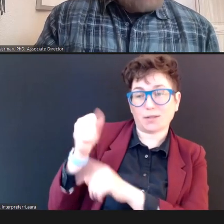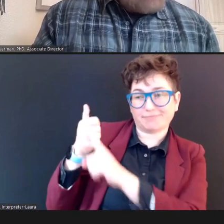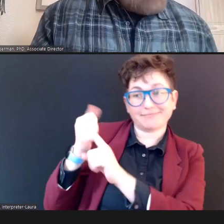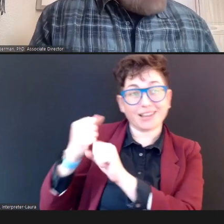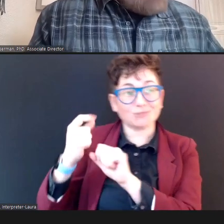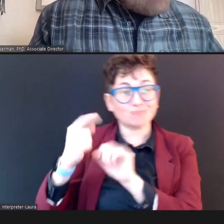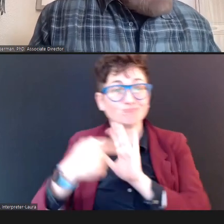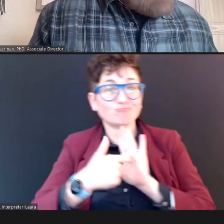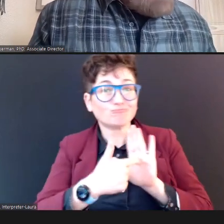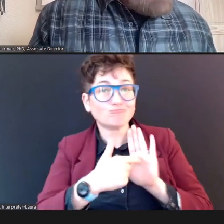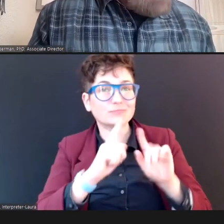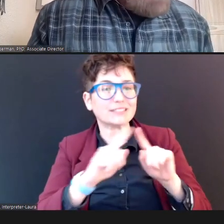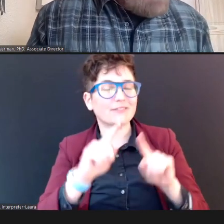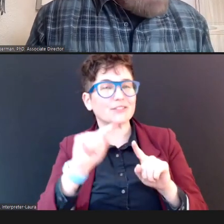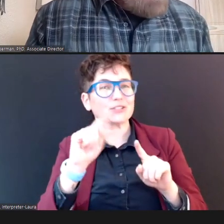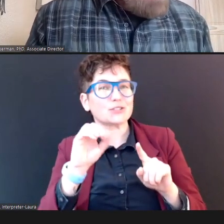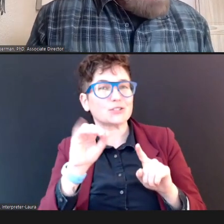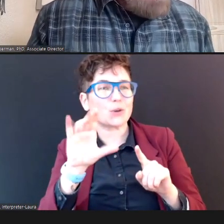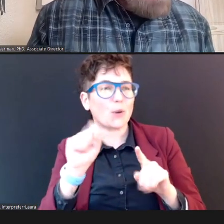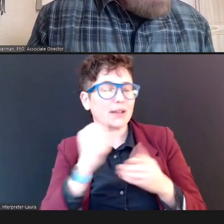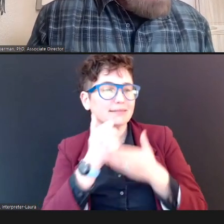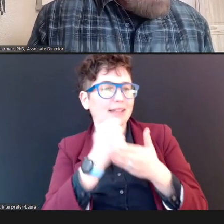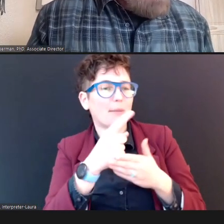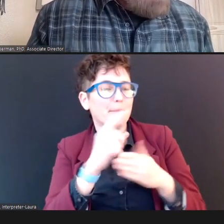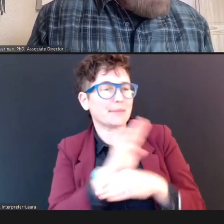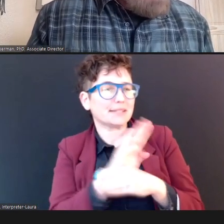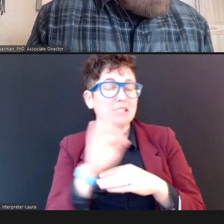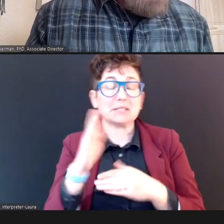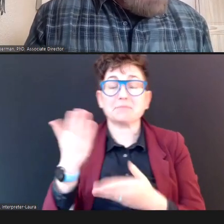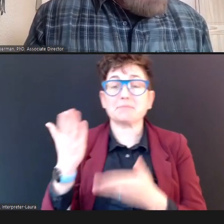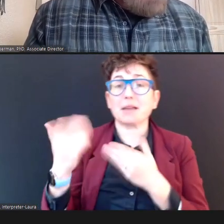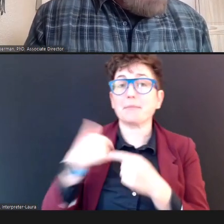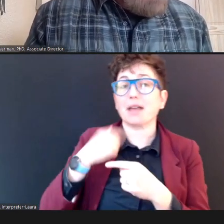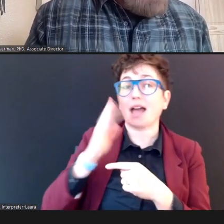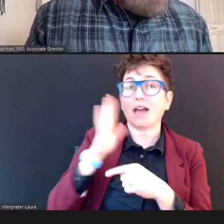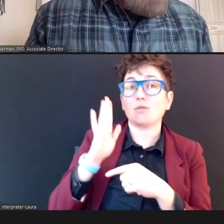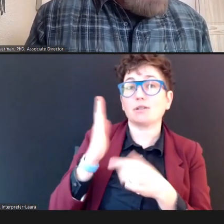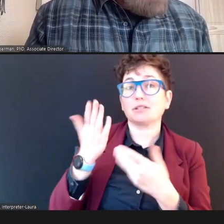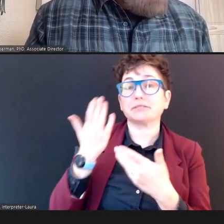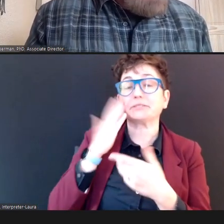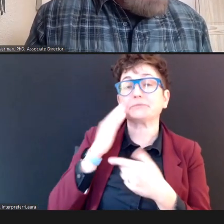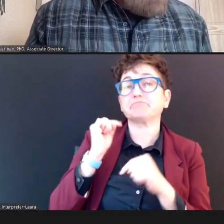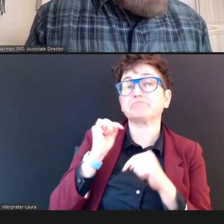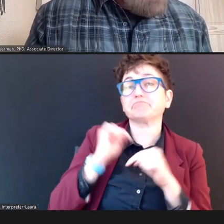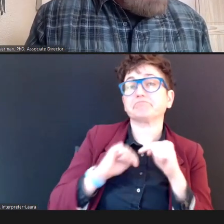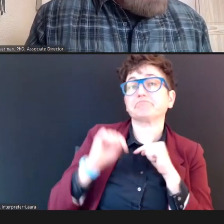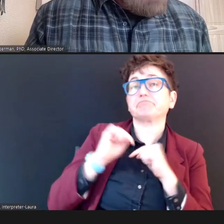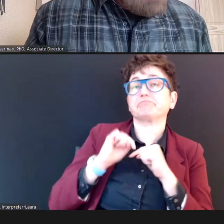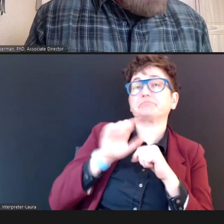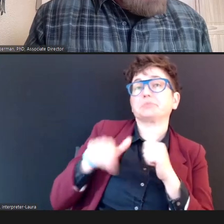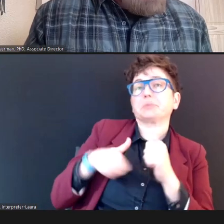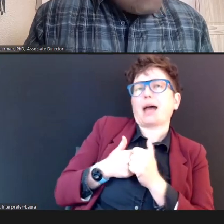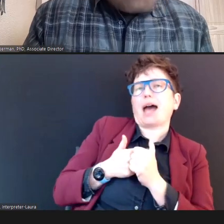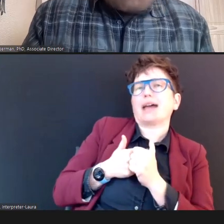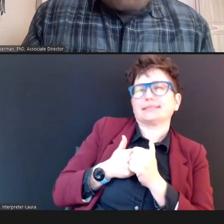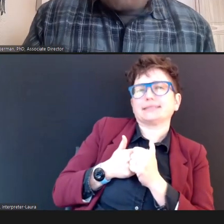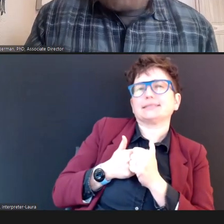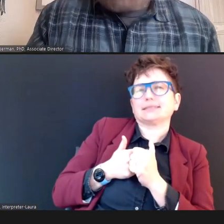I may just back right out of sight and kind of behind, and, try to get that screening.